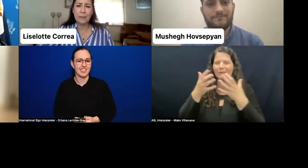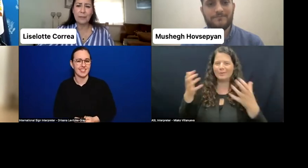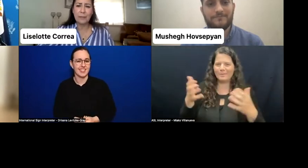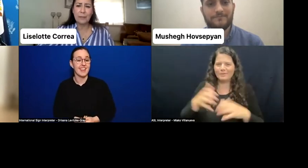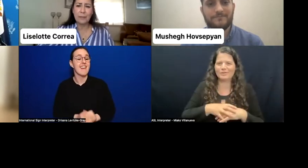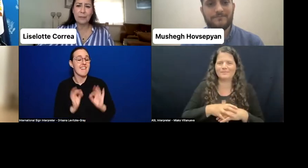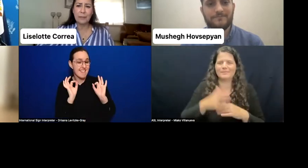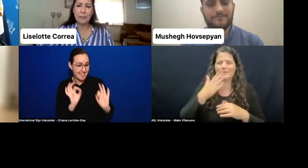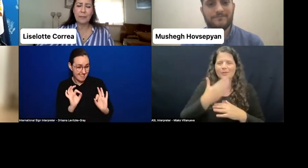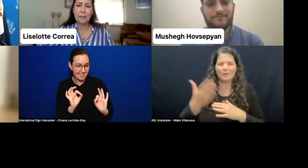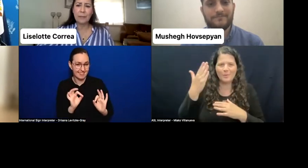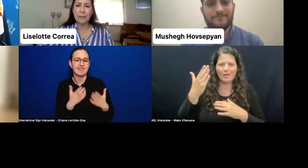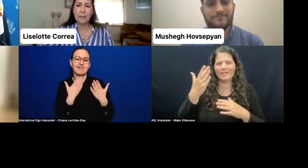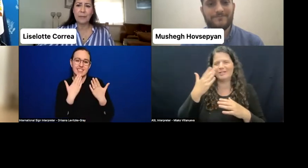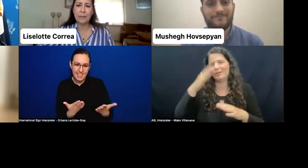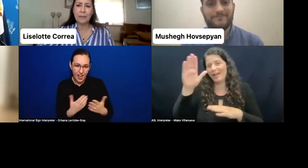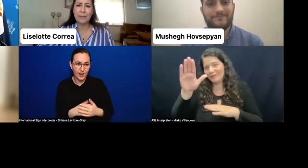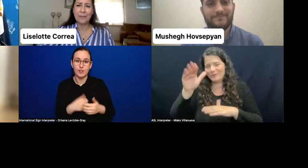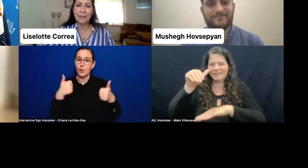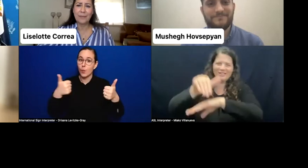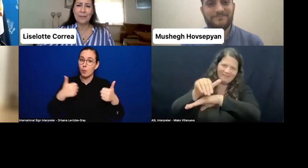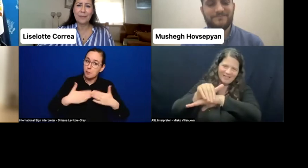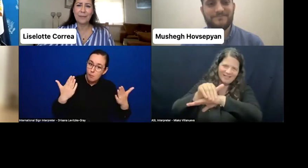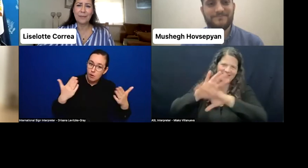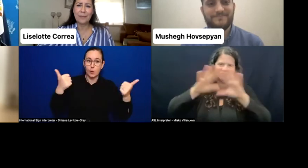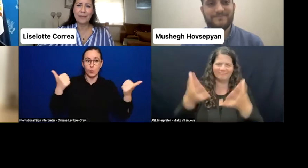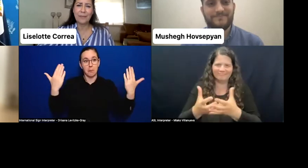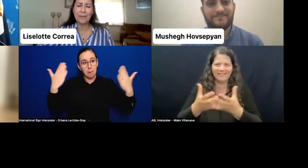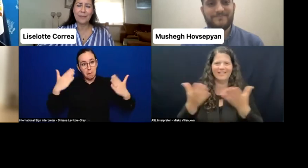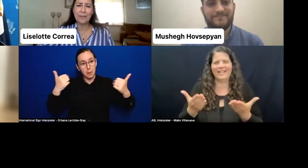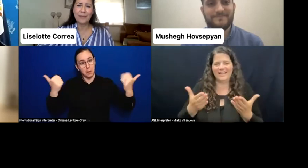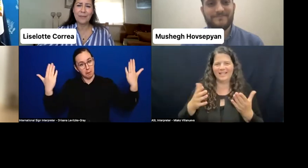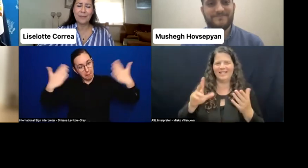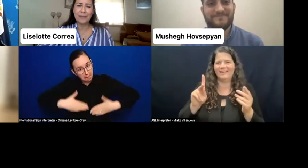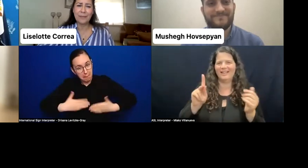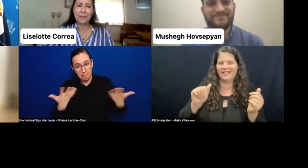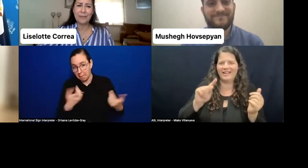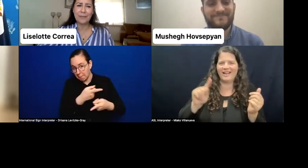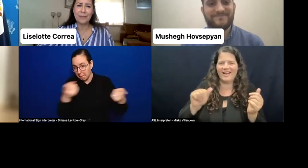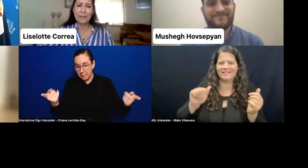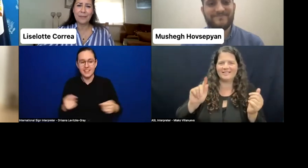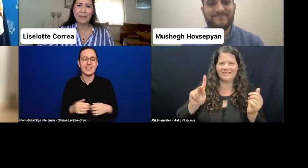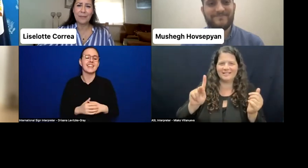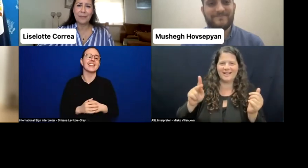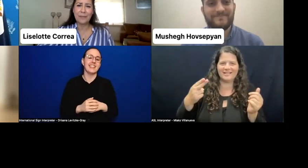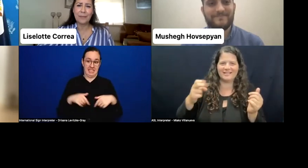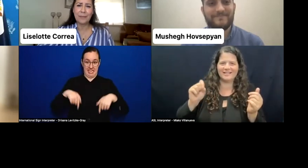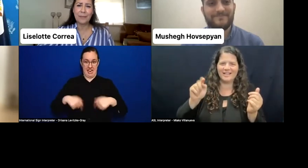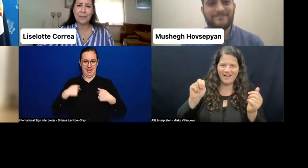Good morning, good afternoon, good evening in Kazakhstan. Hello Sara. I-- So good to see you.